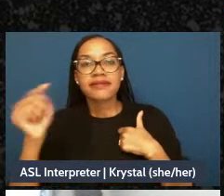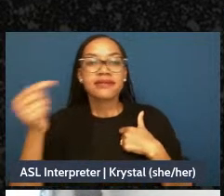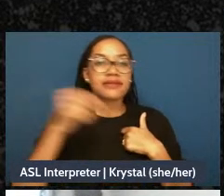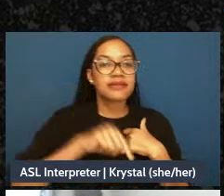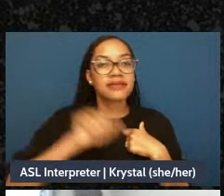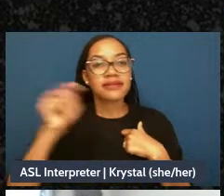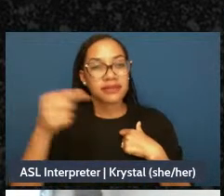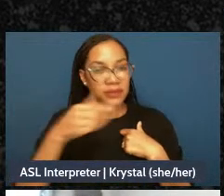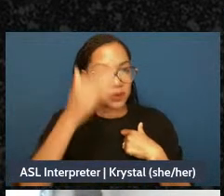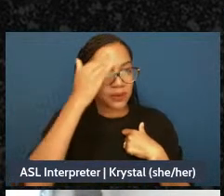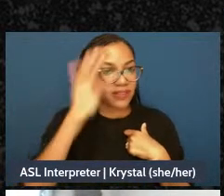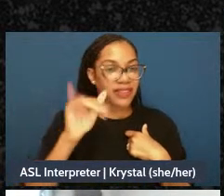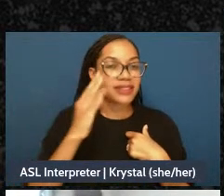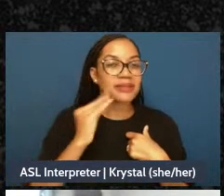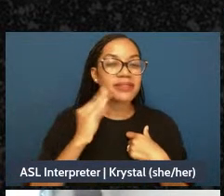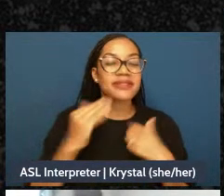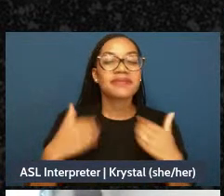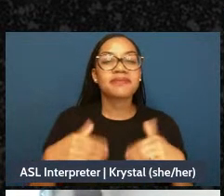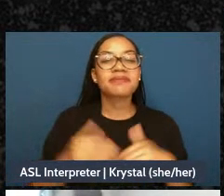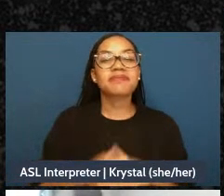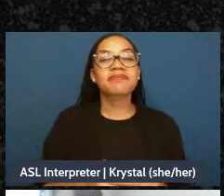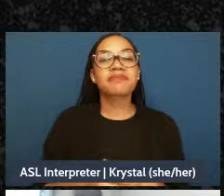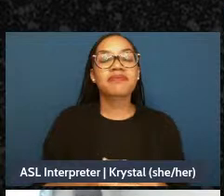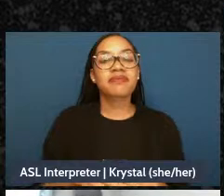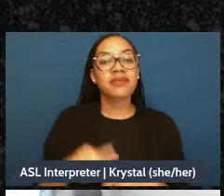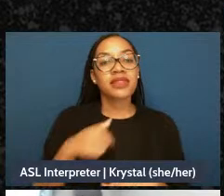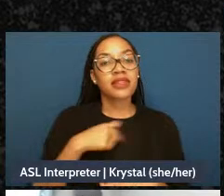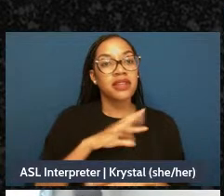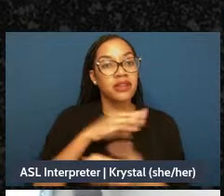work with Fireweed as someone in a background of community safety,